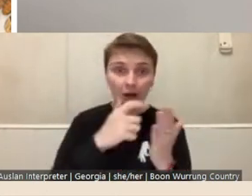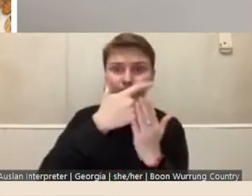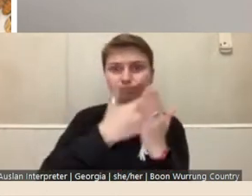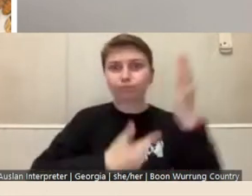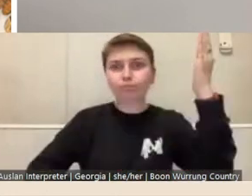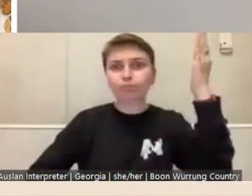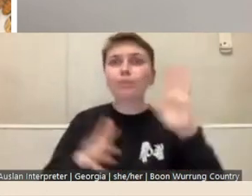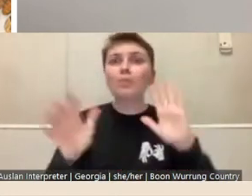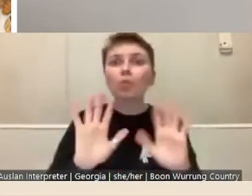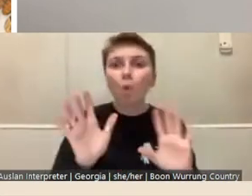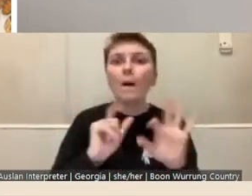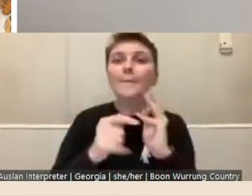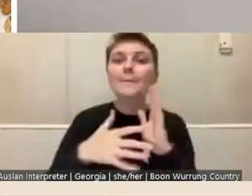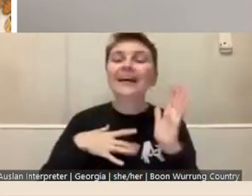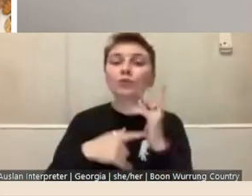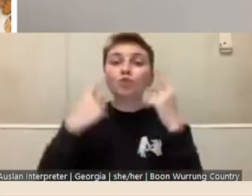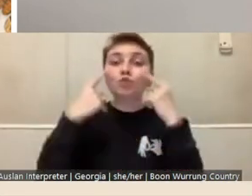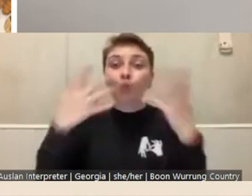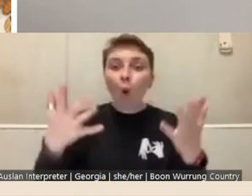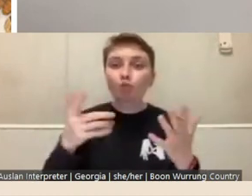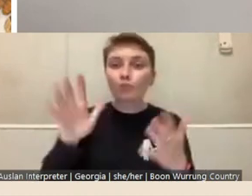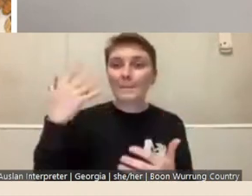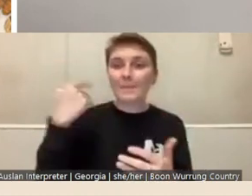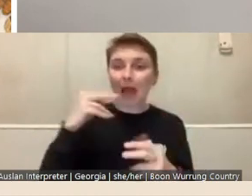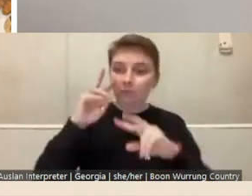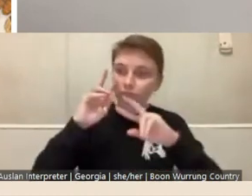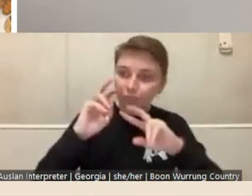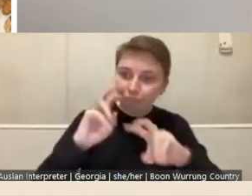that you've engaged with the collection – so, that you've done your homework.